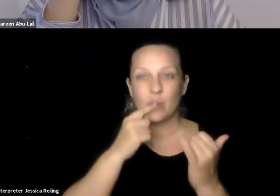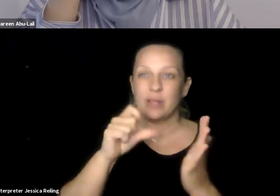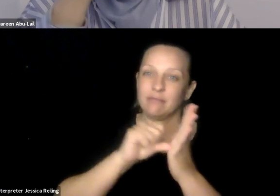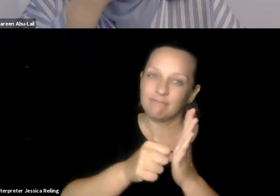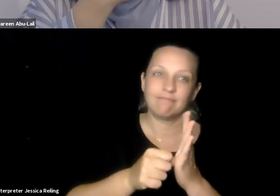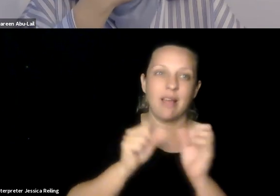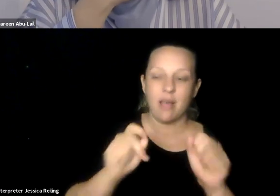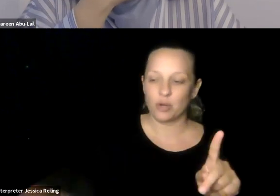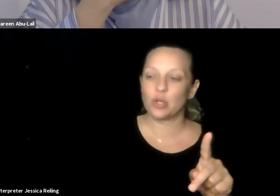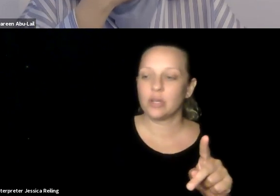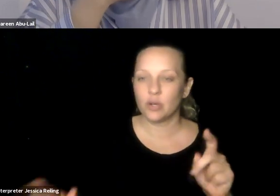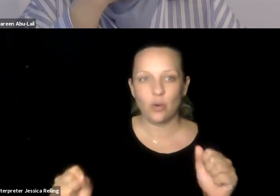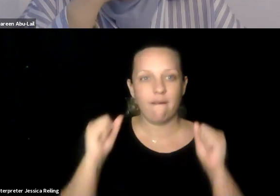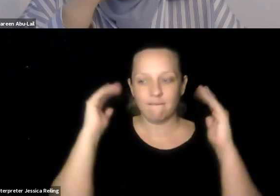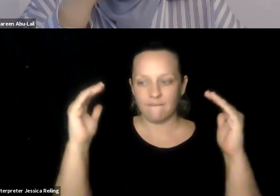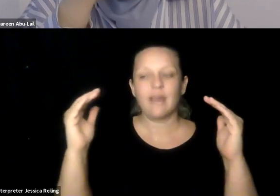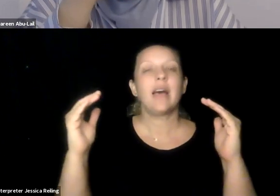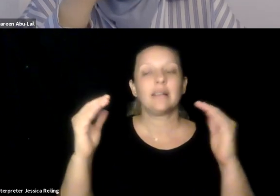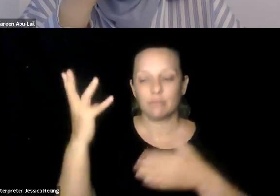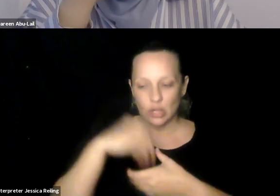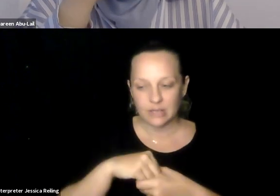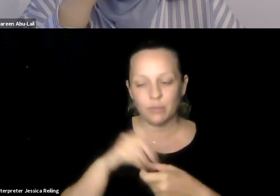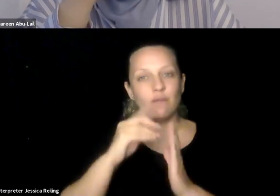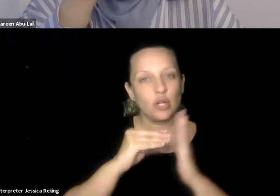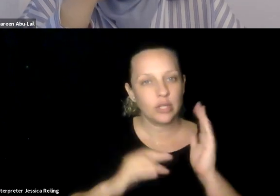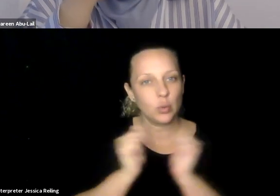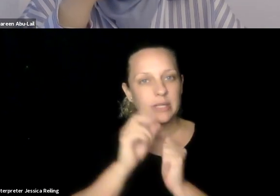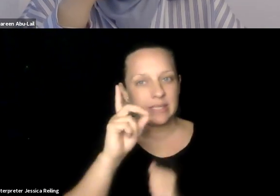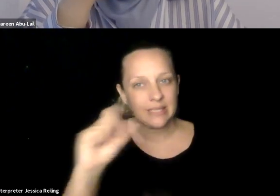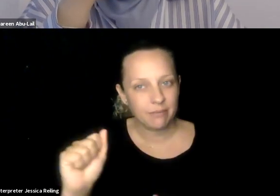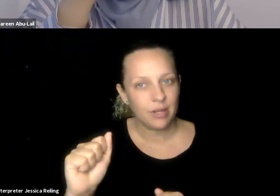digital inclusion. There is no denying that the proliferation of digital